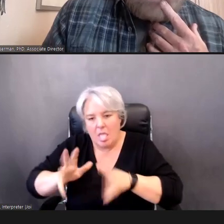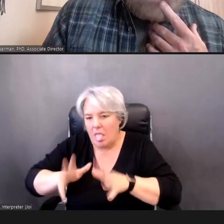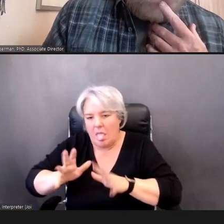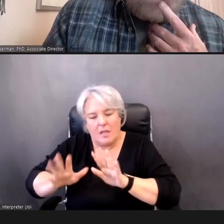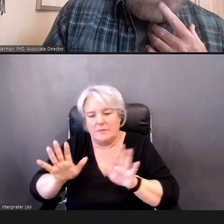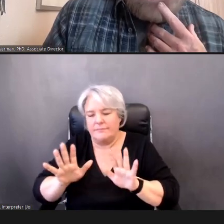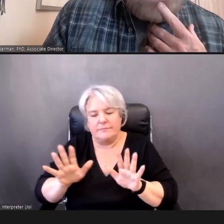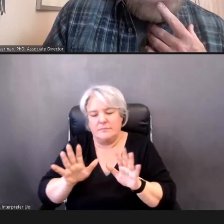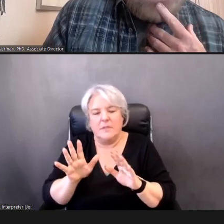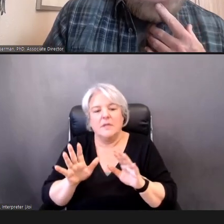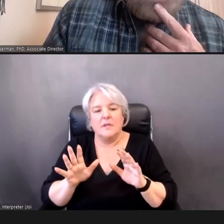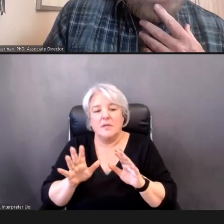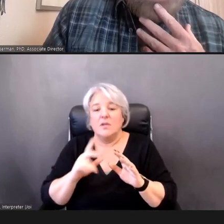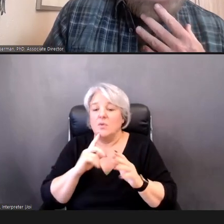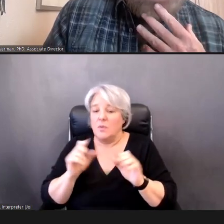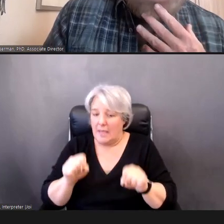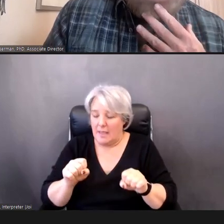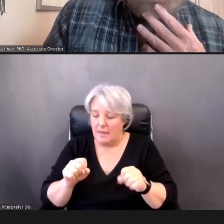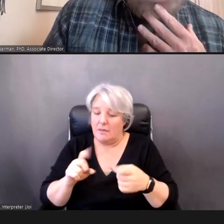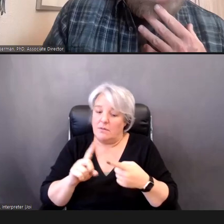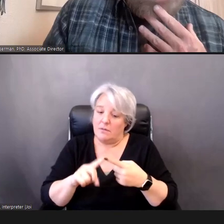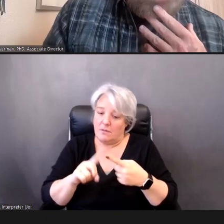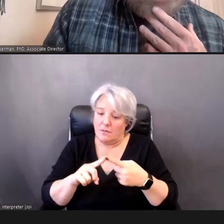come back and have another screening session, with them, or go